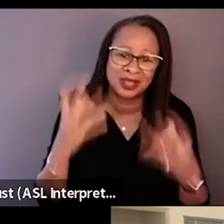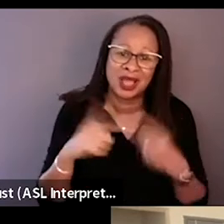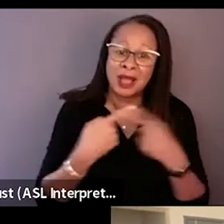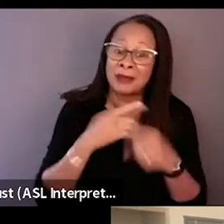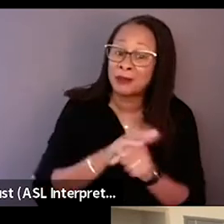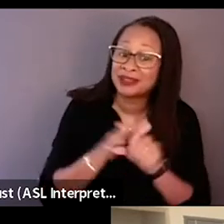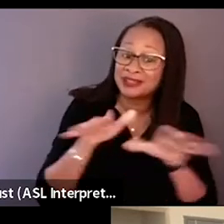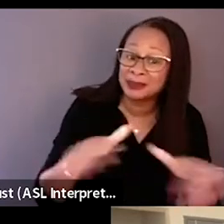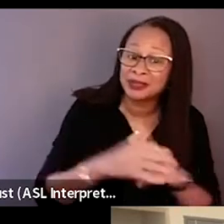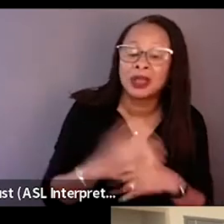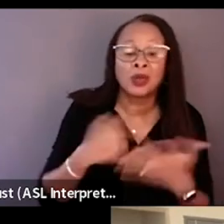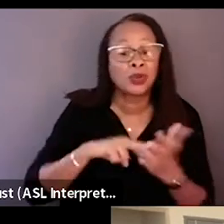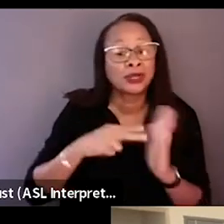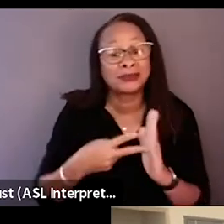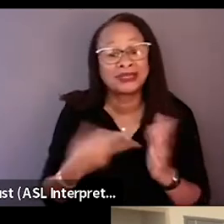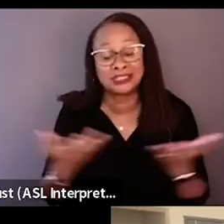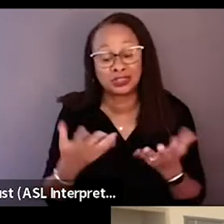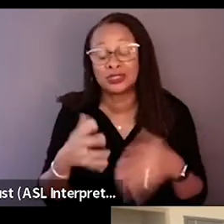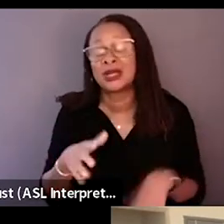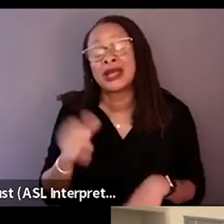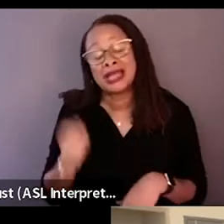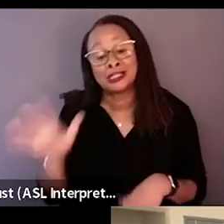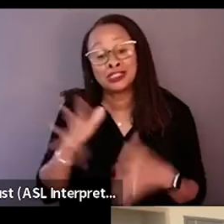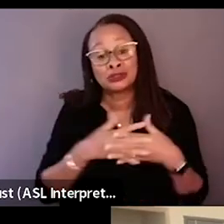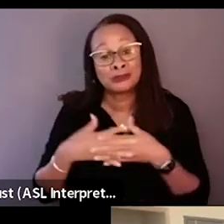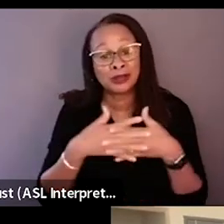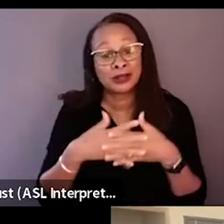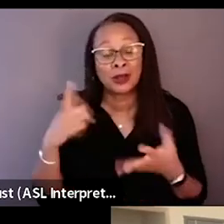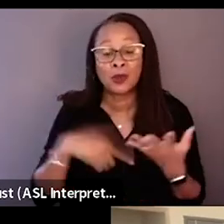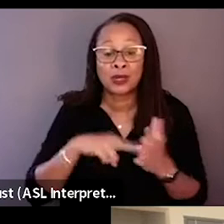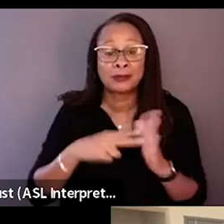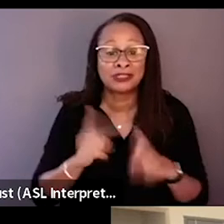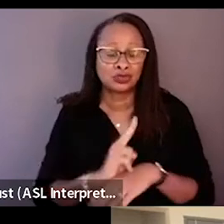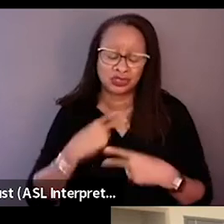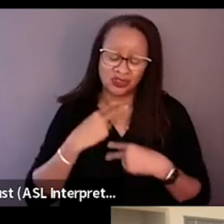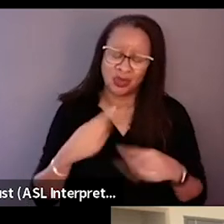about what it means to be Asian American, about what it means to use our voices as Asian Americans